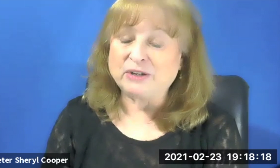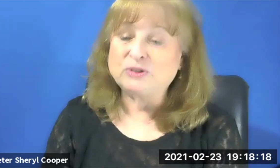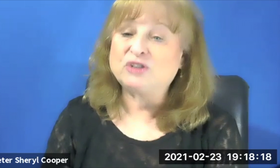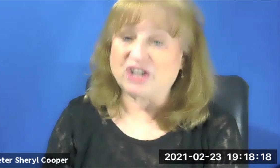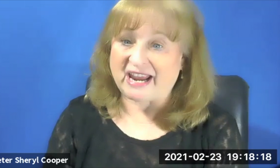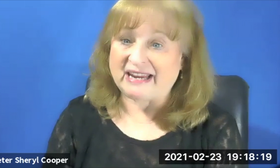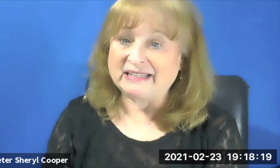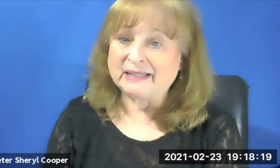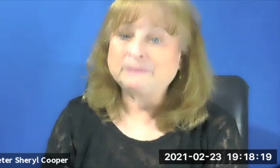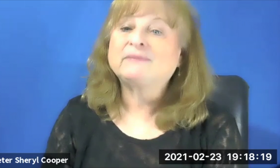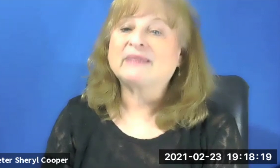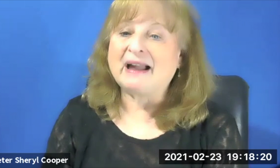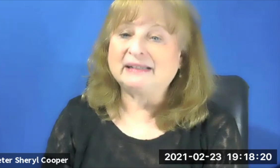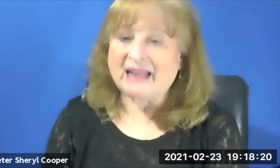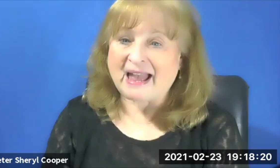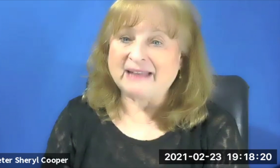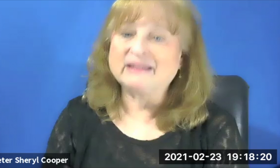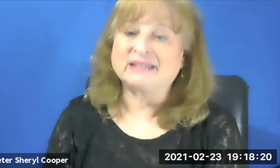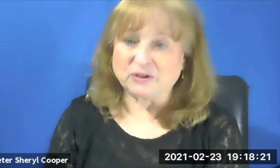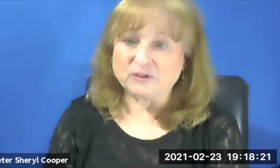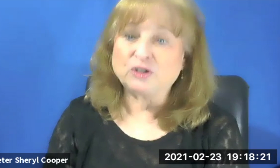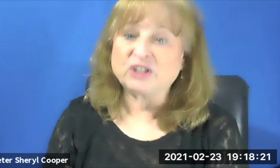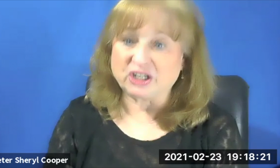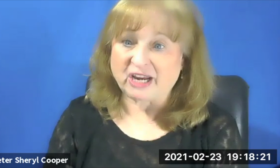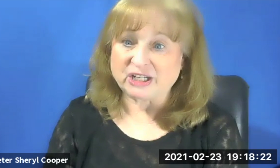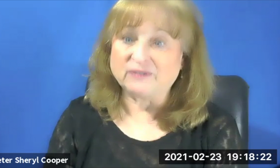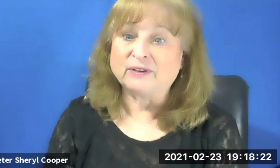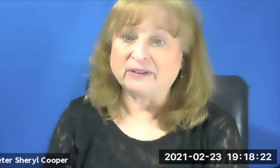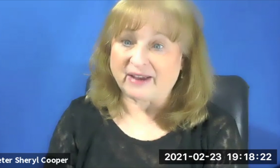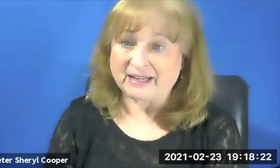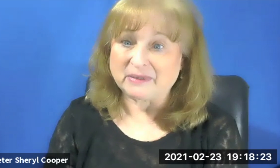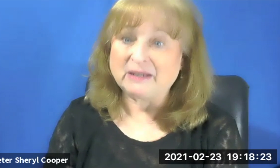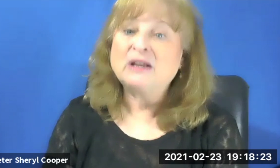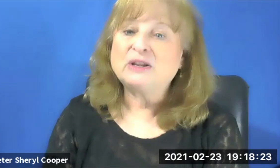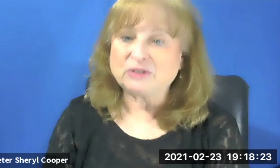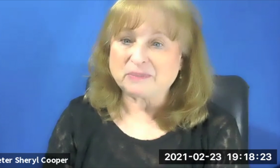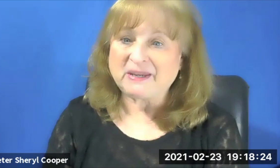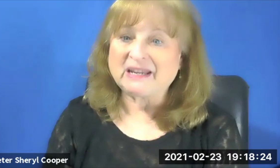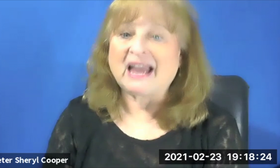to JADE and the Center for Jewish Education for inviting me to speak and